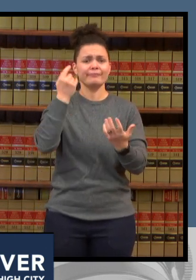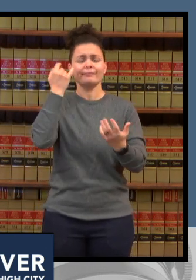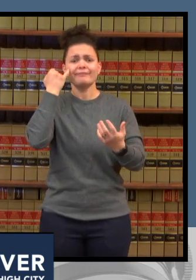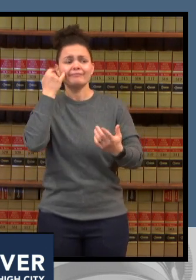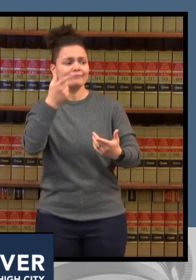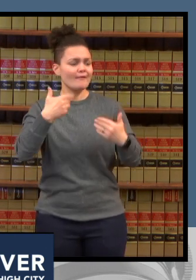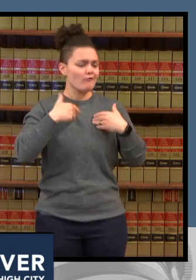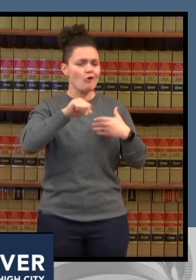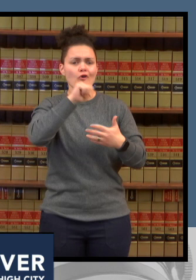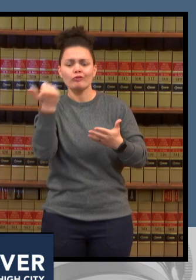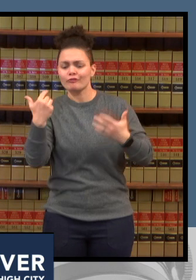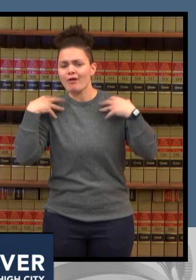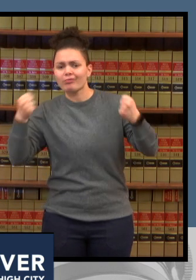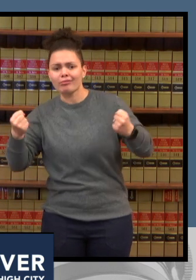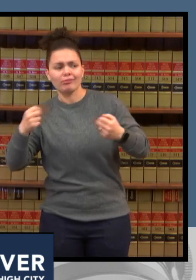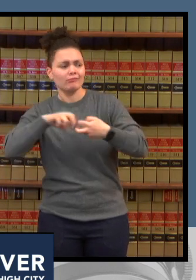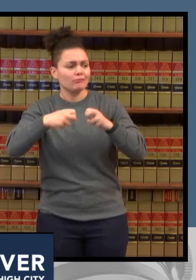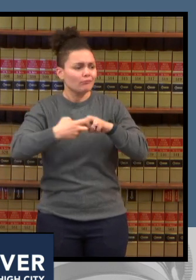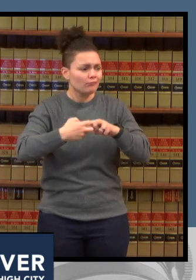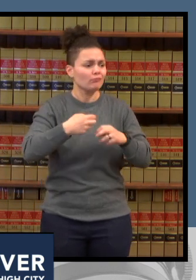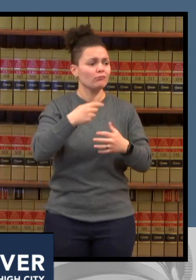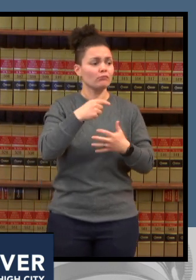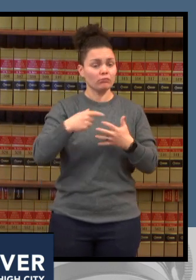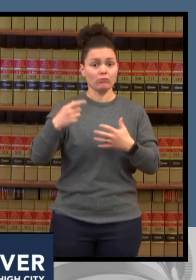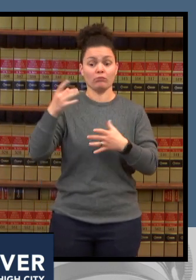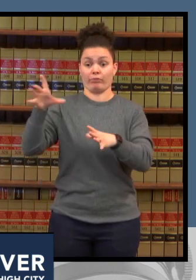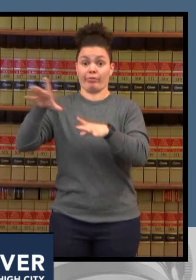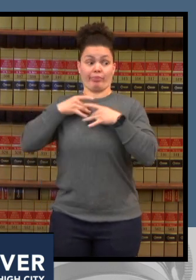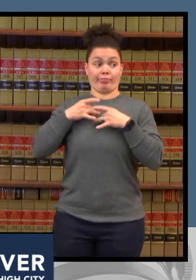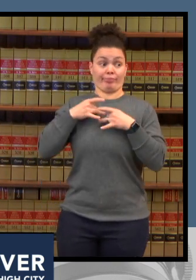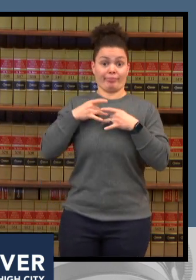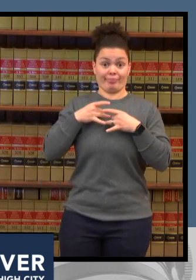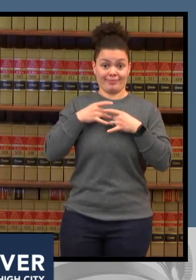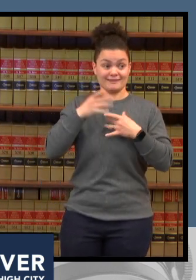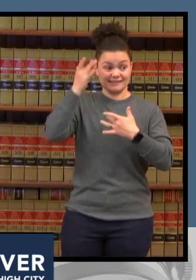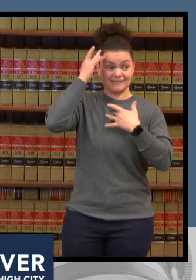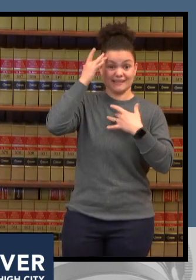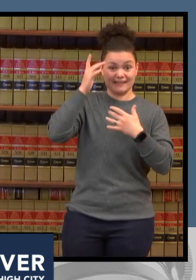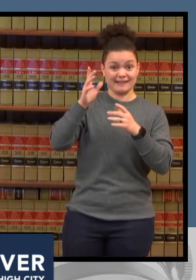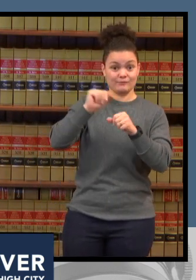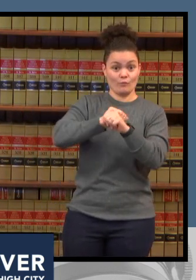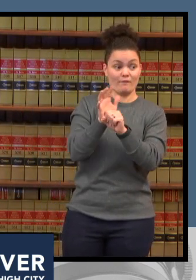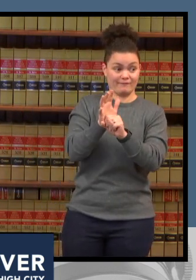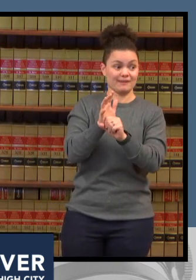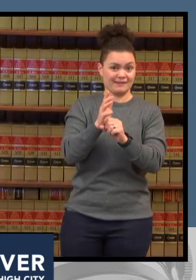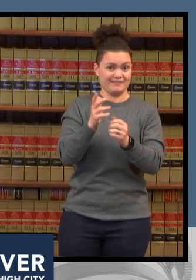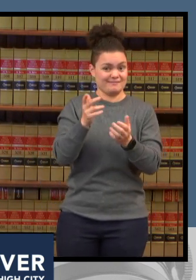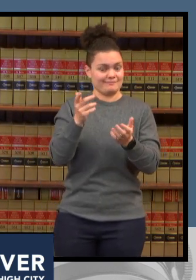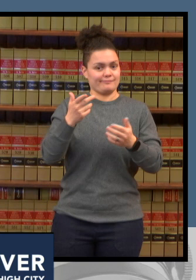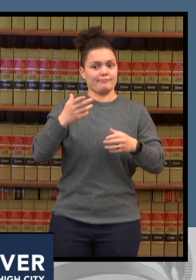continue to take the lives of unvaccinated people primarily unvaccinated people next slide please